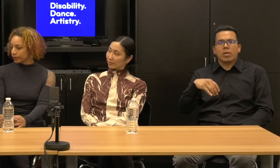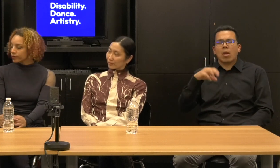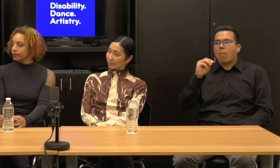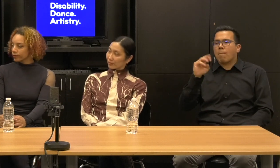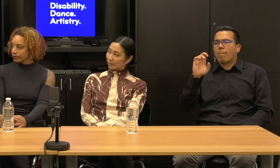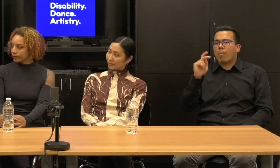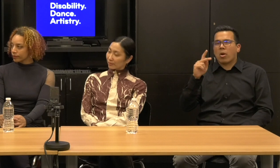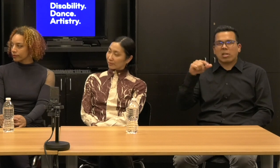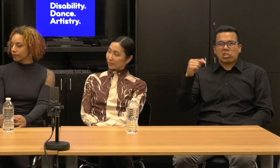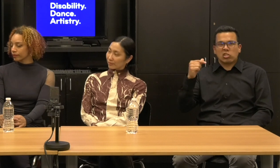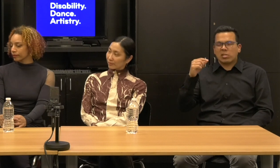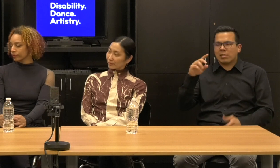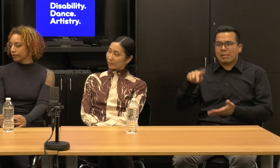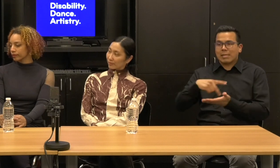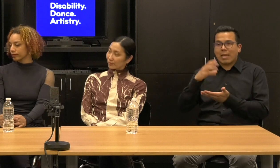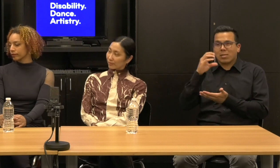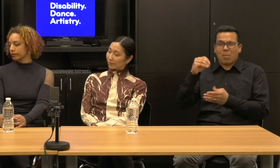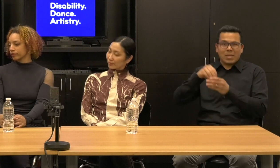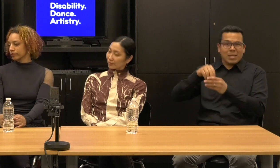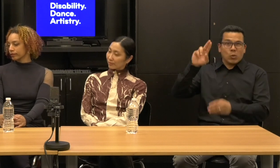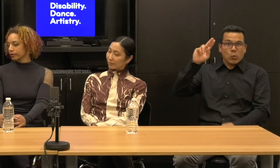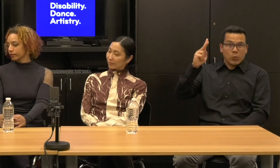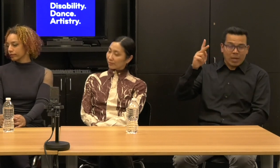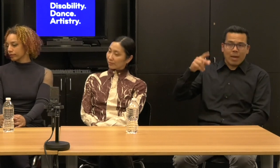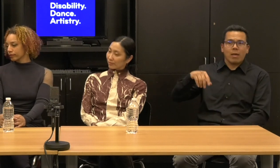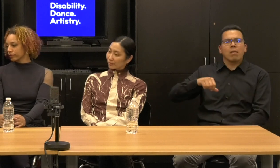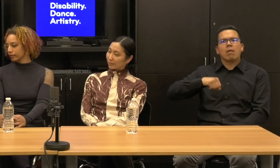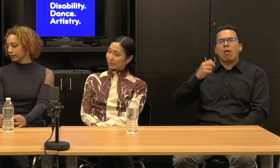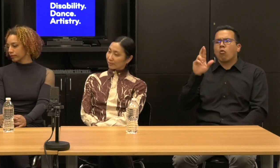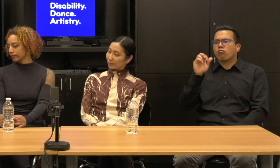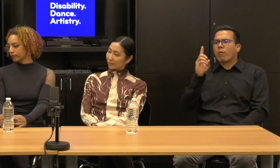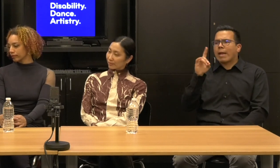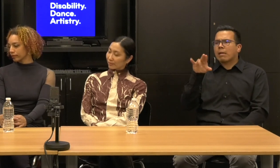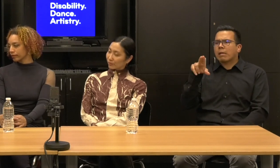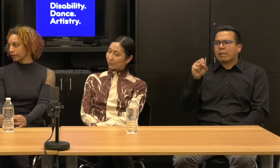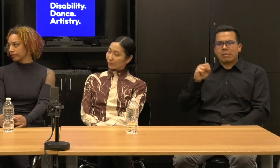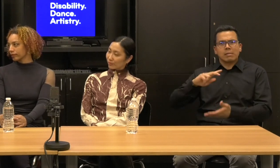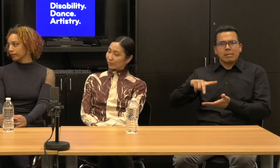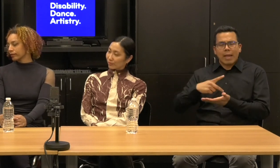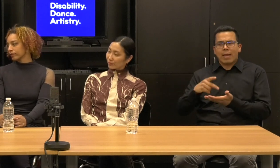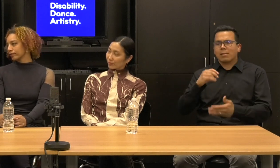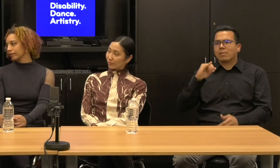company in the UK, and Full Radius Dance, Marjani Forte, MB Dance, Infinity Dance Theater,